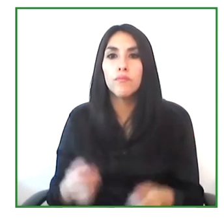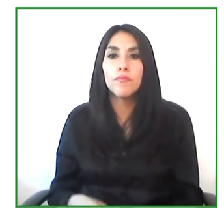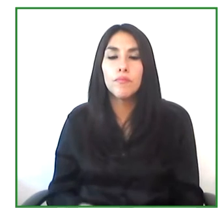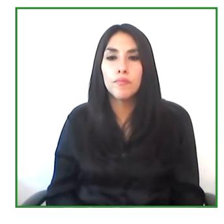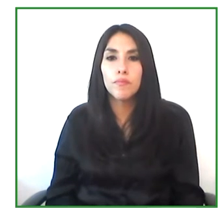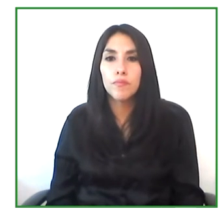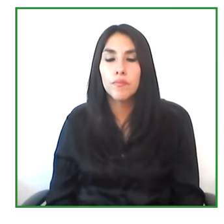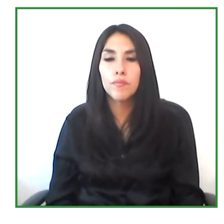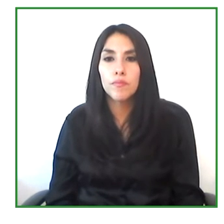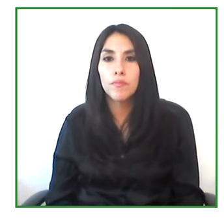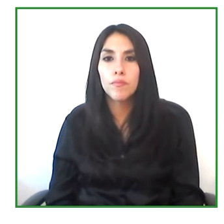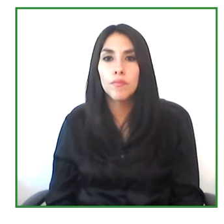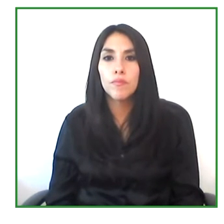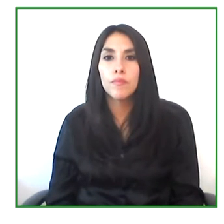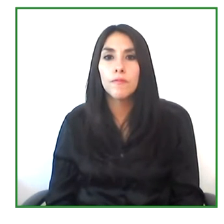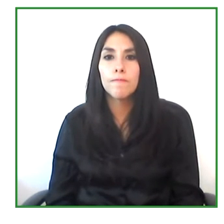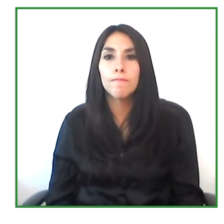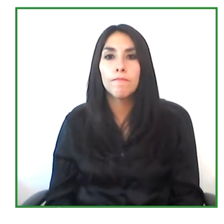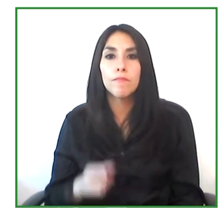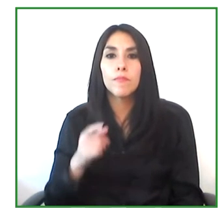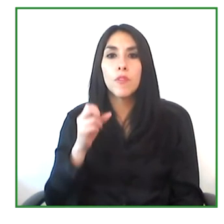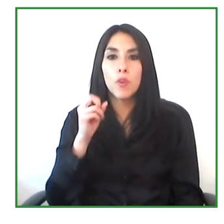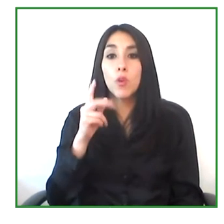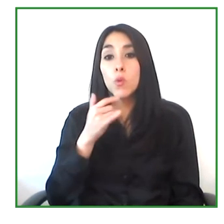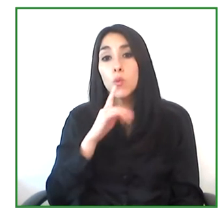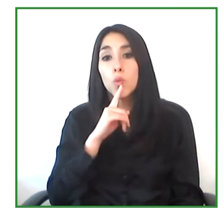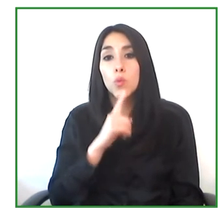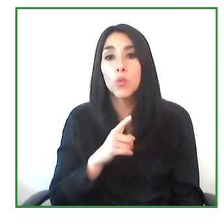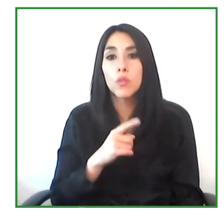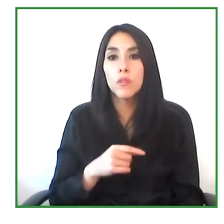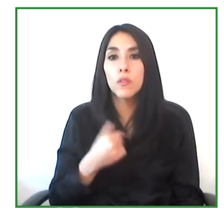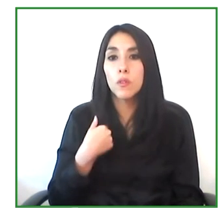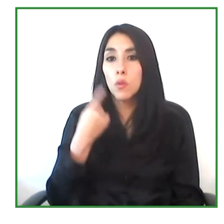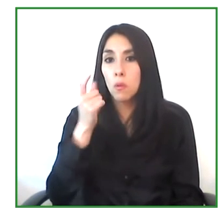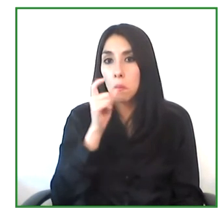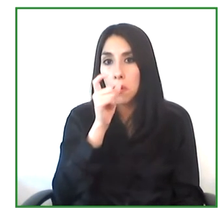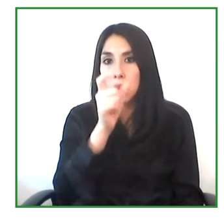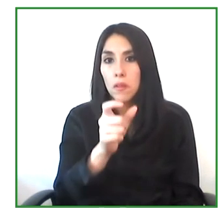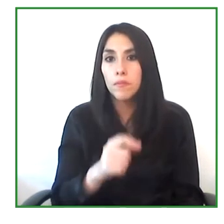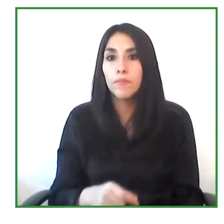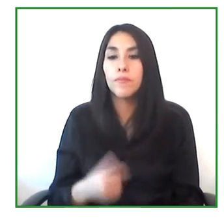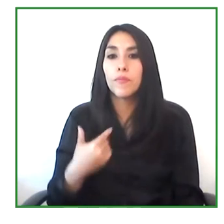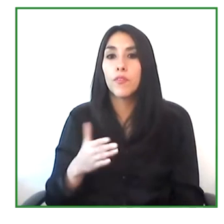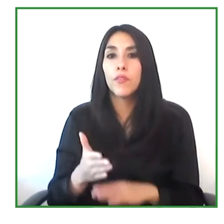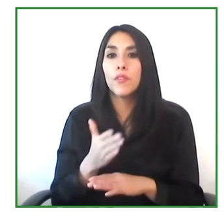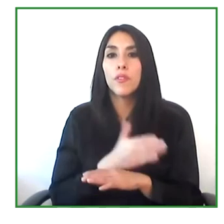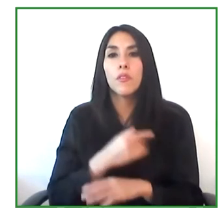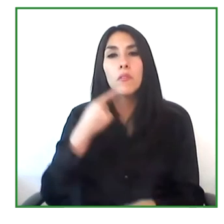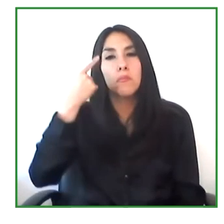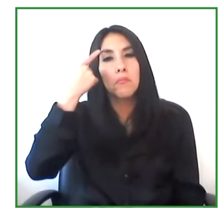Of course, in order to answer this question, I had to dream a little bit about this